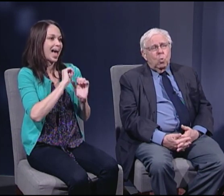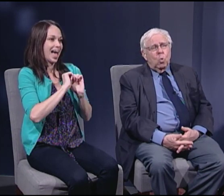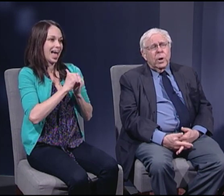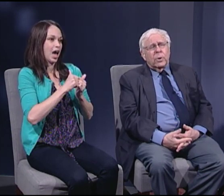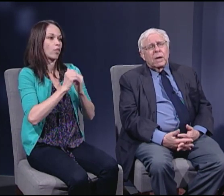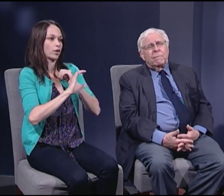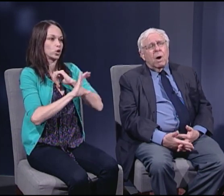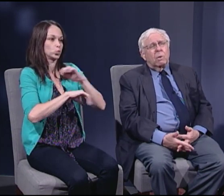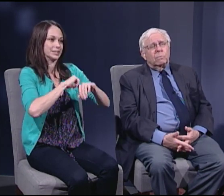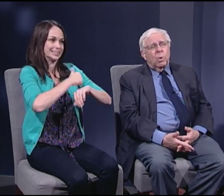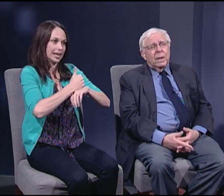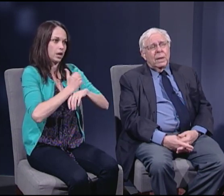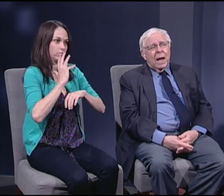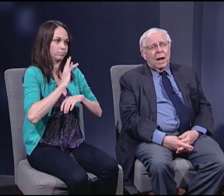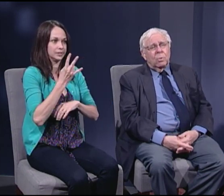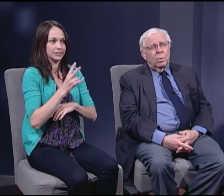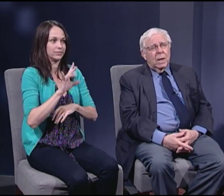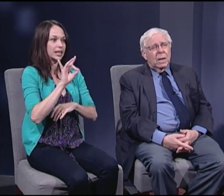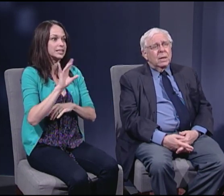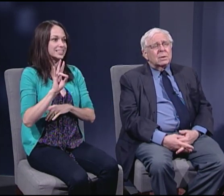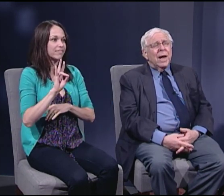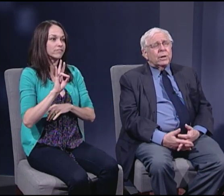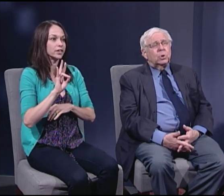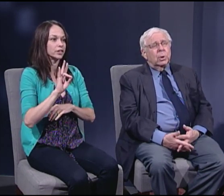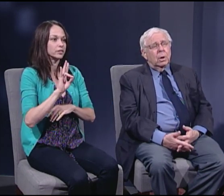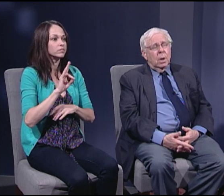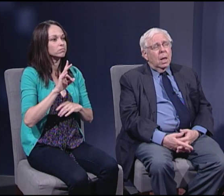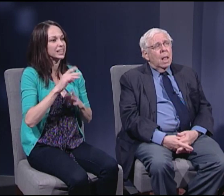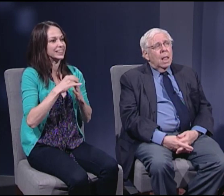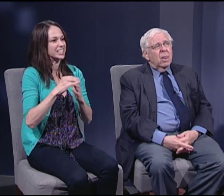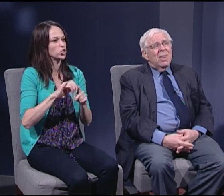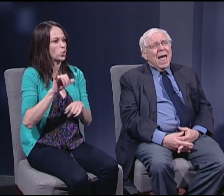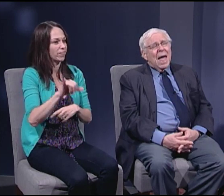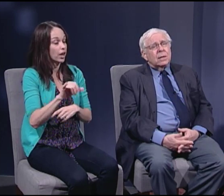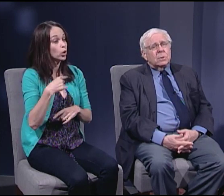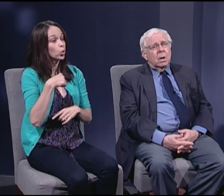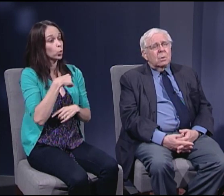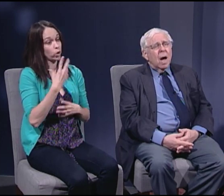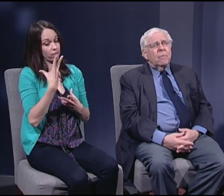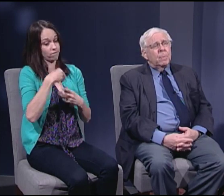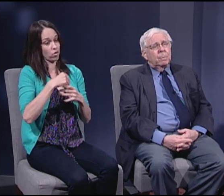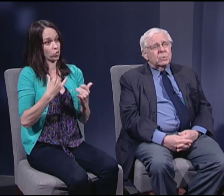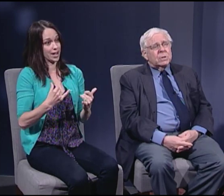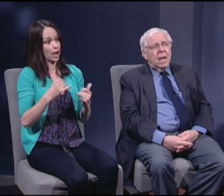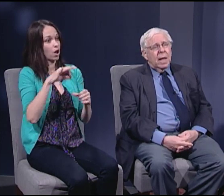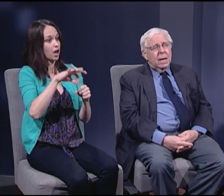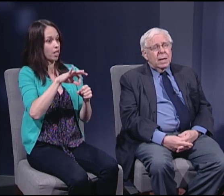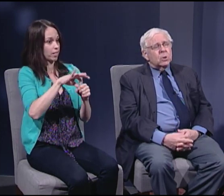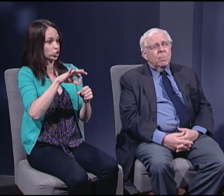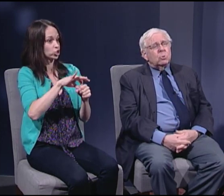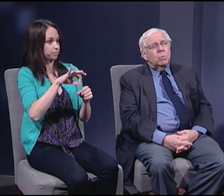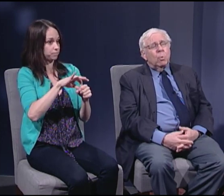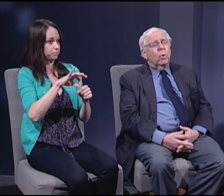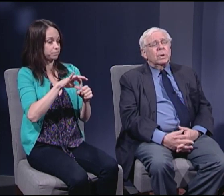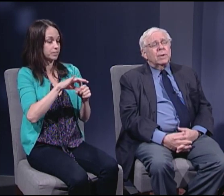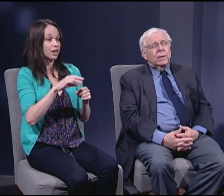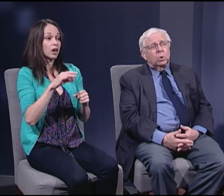We're involved right now in an election that a lot of people say is the most important election